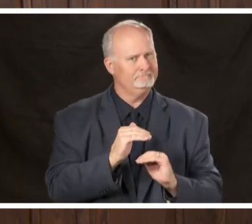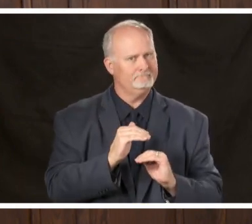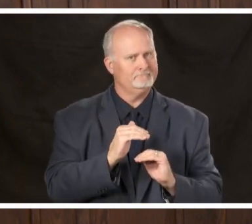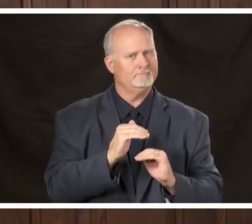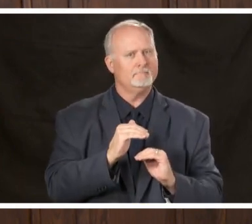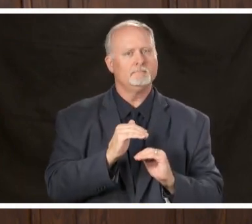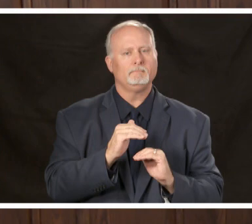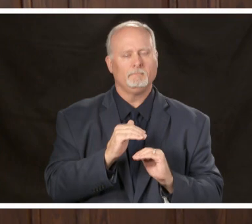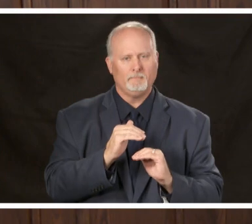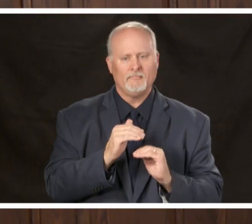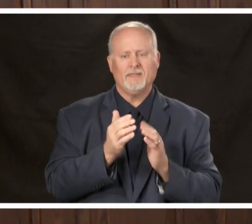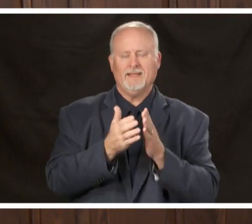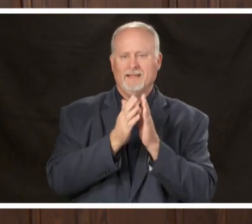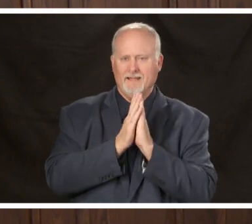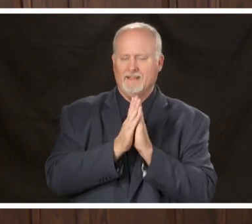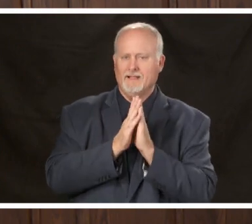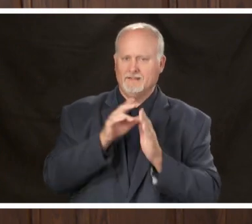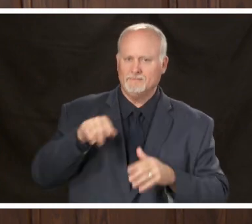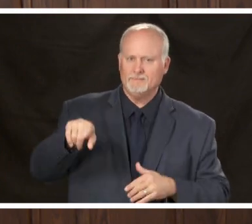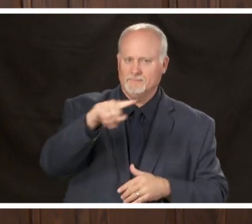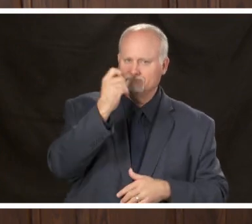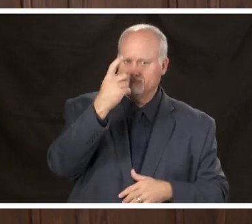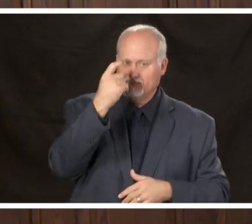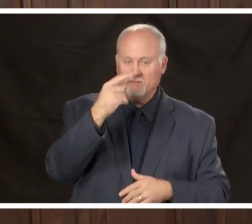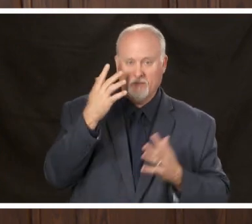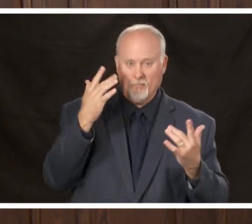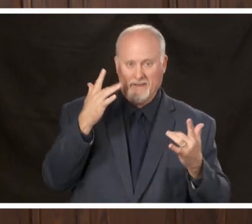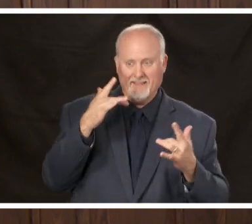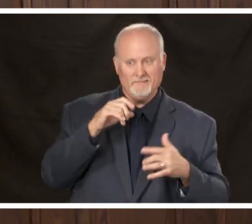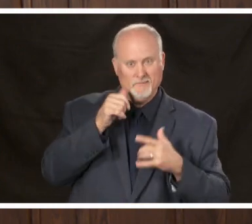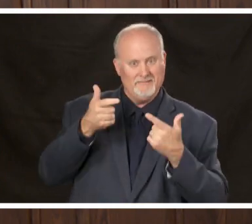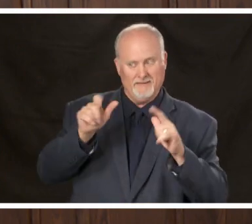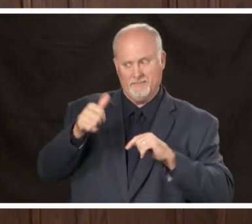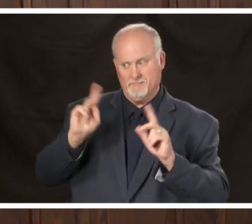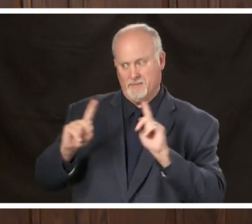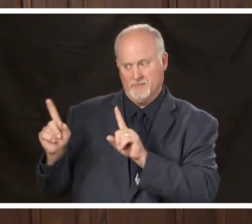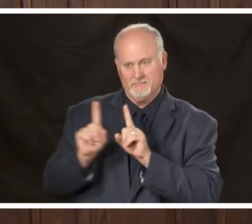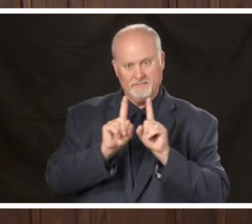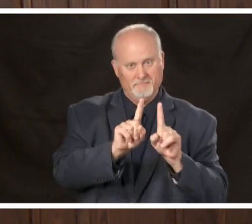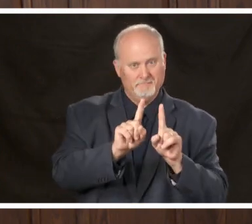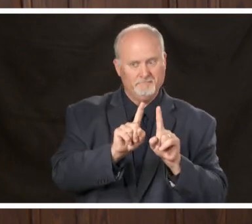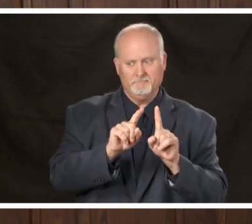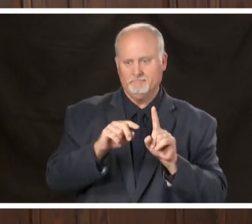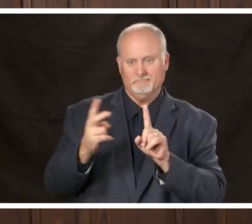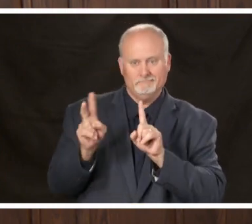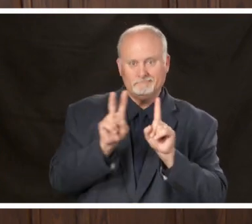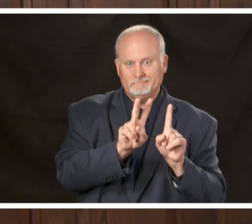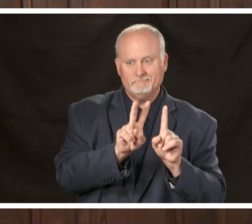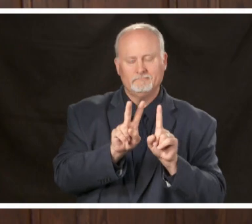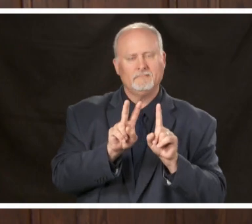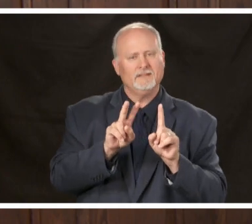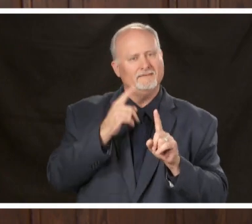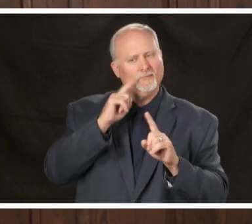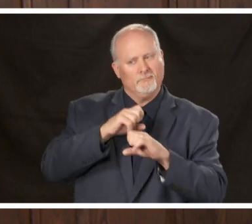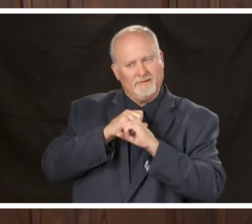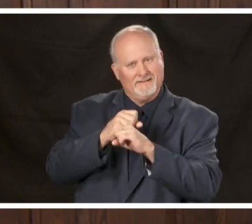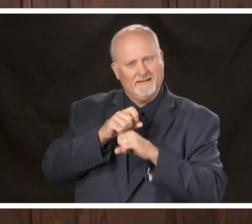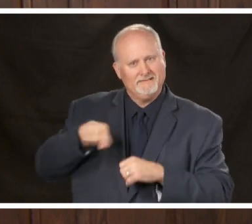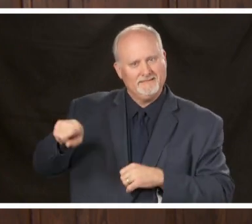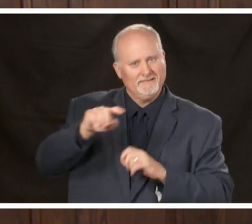like to ask the public to understand that this is for your protection and for the protection of your family members and for the protection of our healthcare